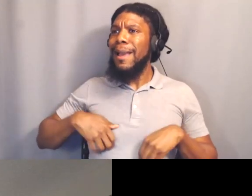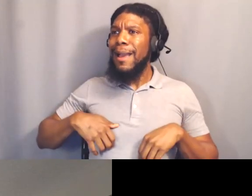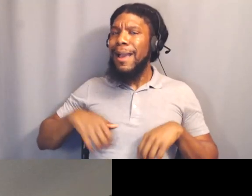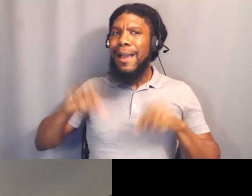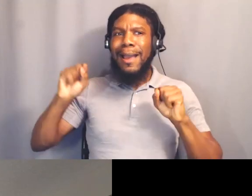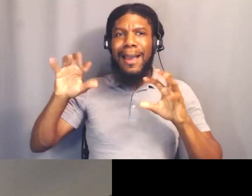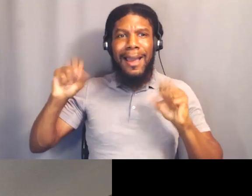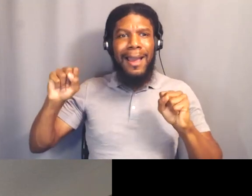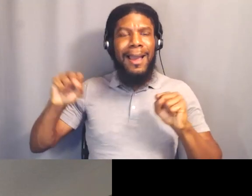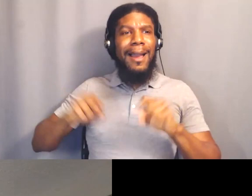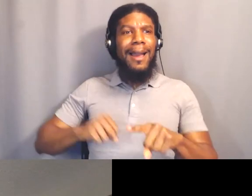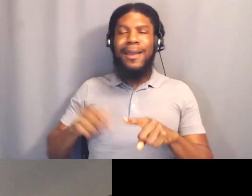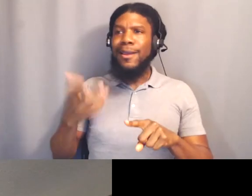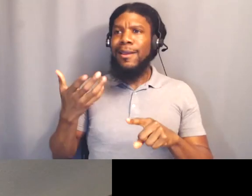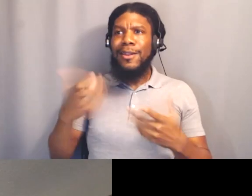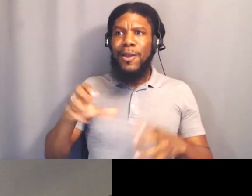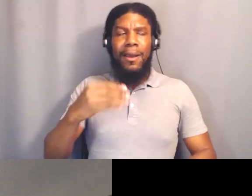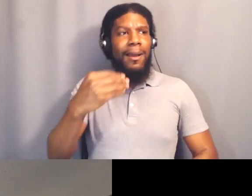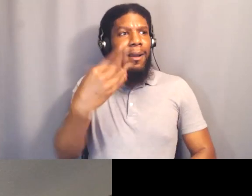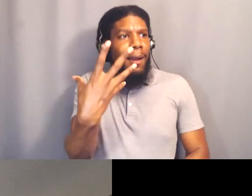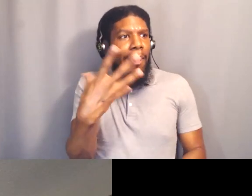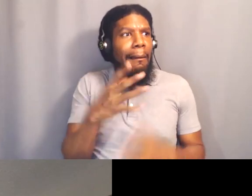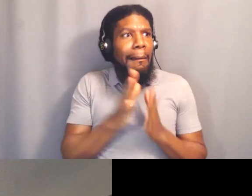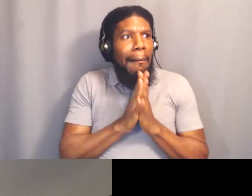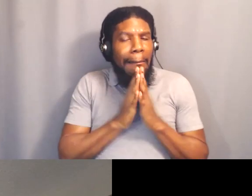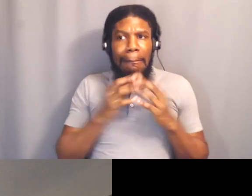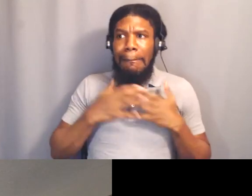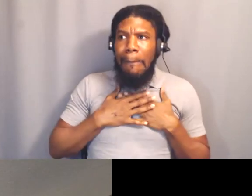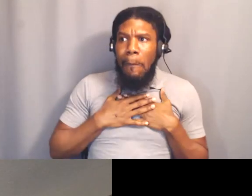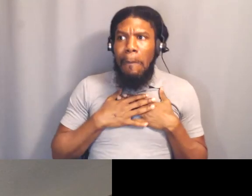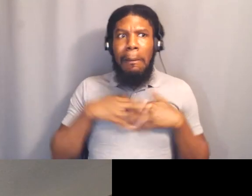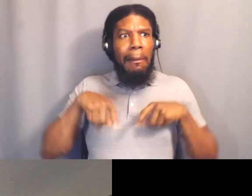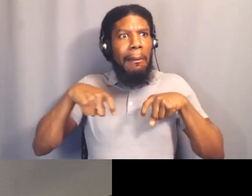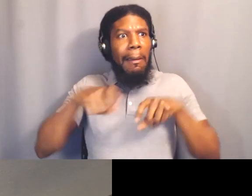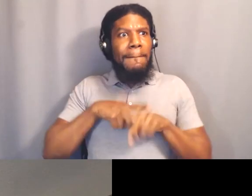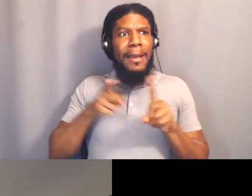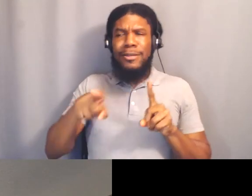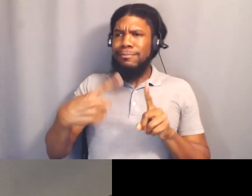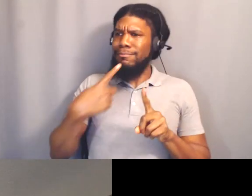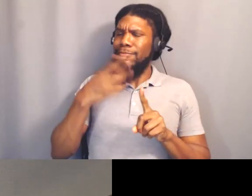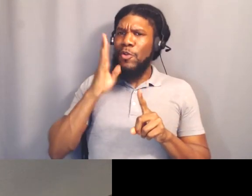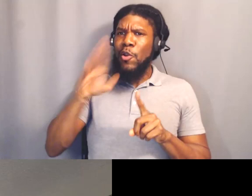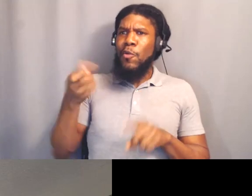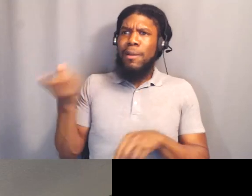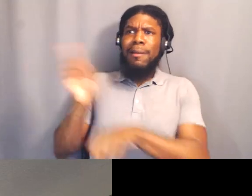Yeah, you don't wanna speak on a Zoom and now you're gonna be speaking at this rally? That's awesome. [Alessandra] Maybe. Maybe, we'll see.